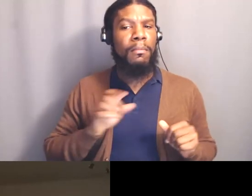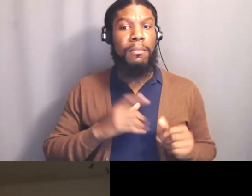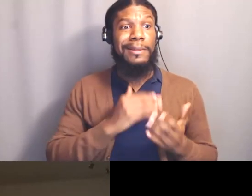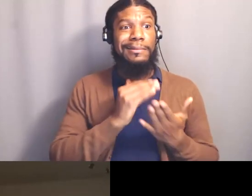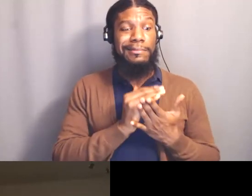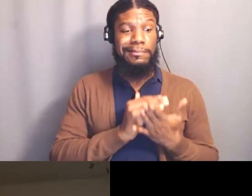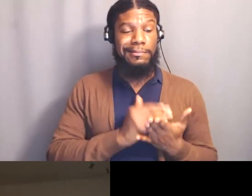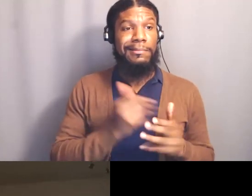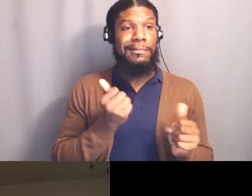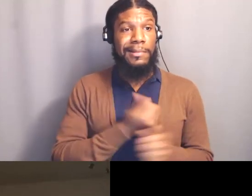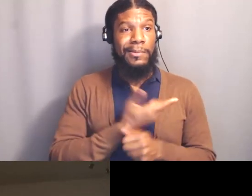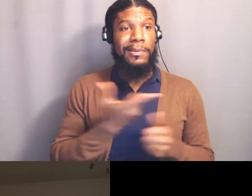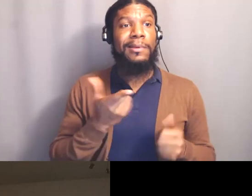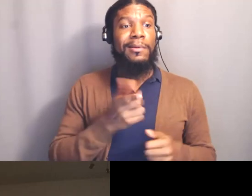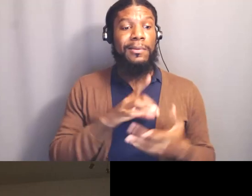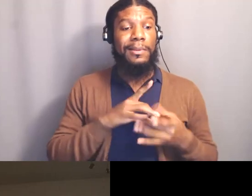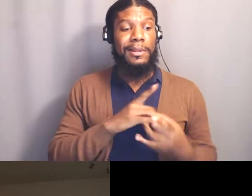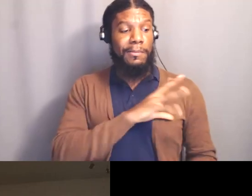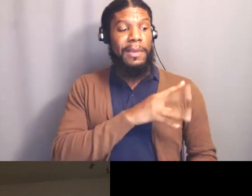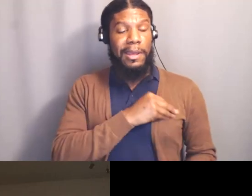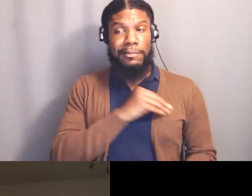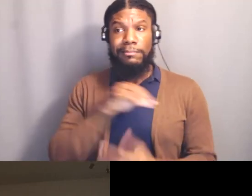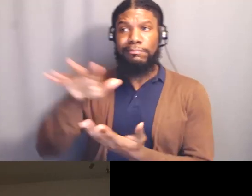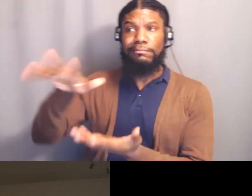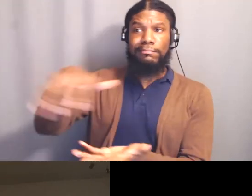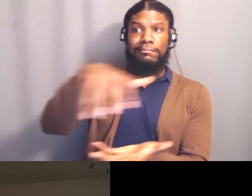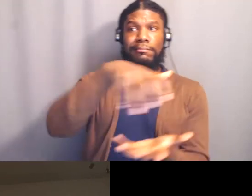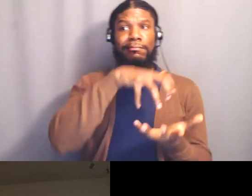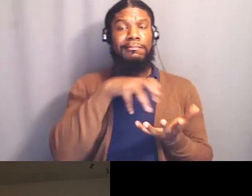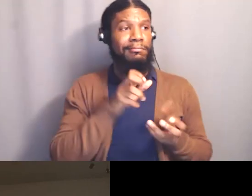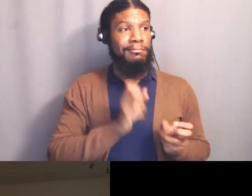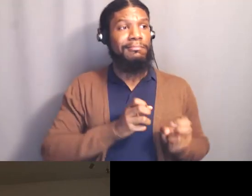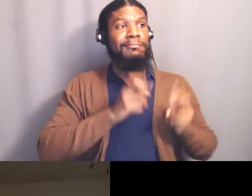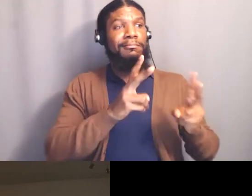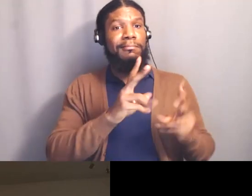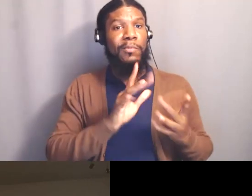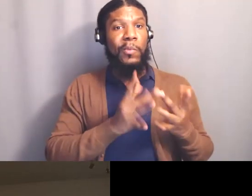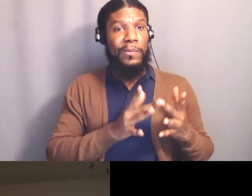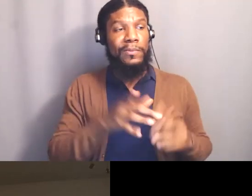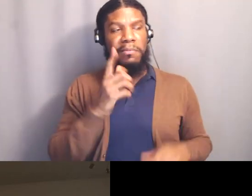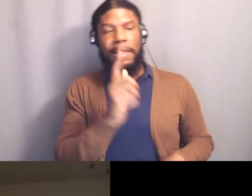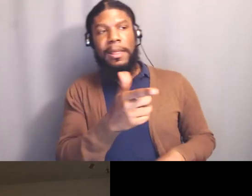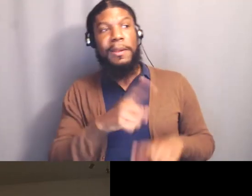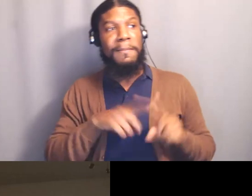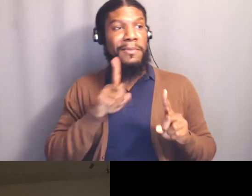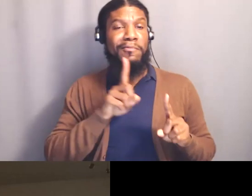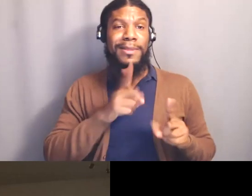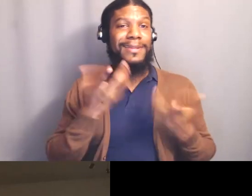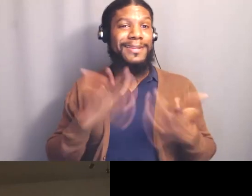to Palestine on the website as well for later, but that's about it, thank you so much Dr. Abdullah.